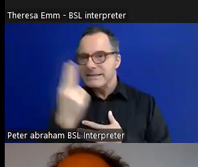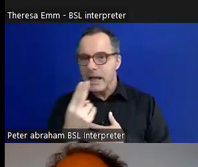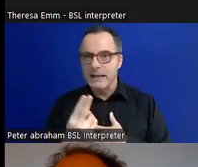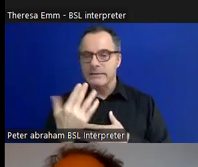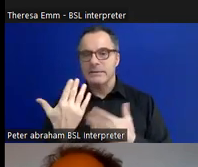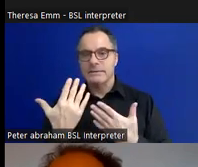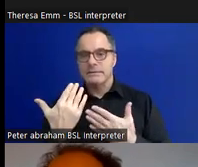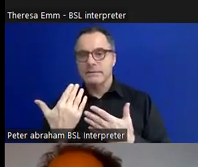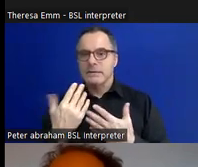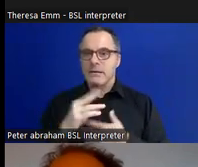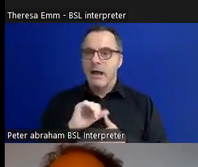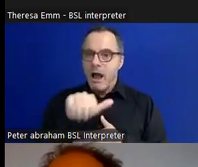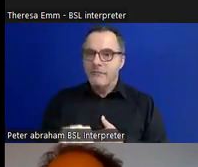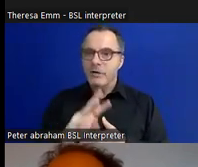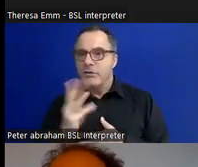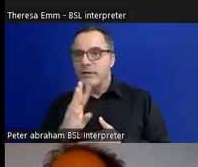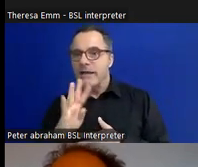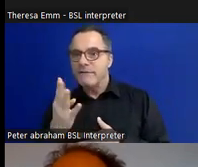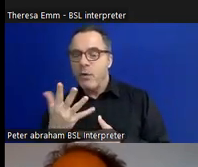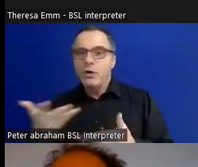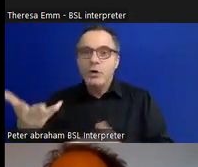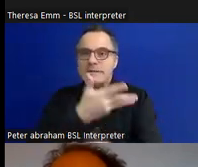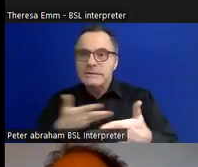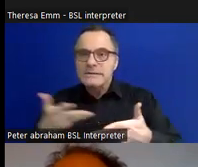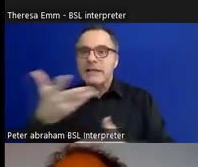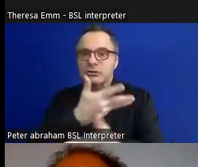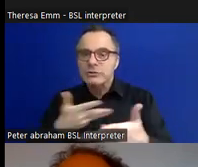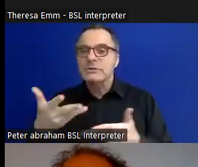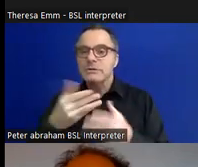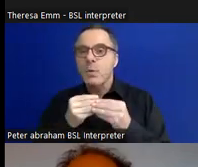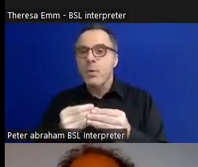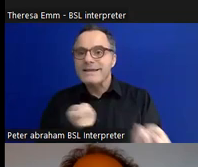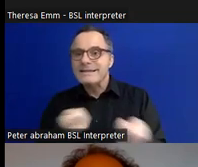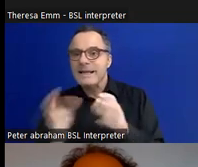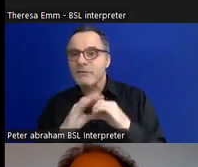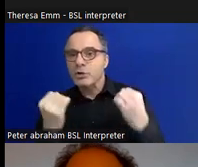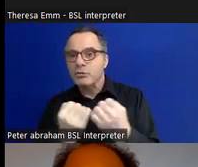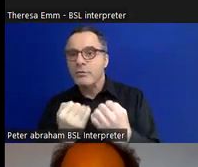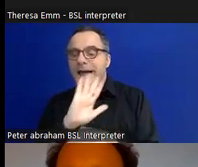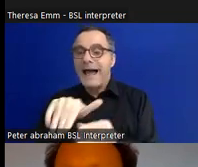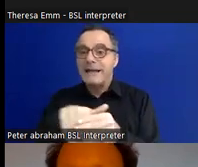consultation sessions with curators and steering group members on the design, down to selecting